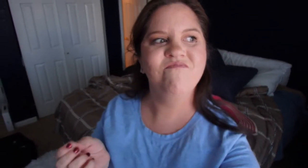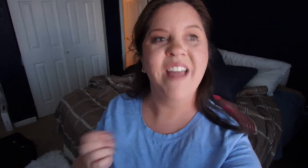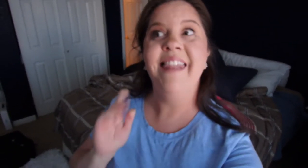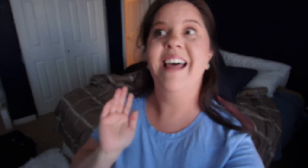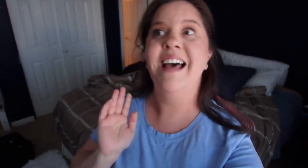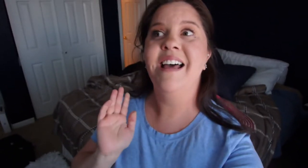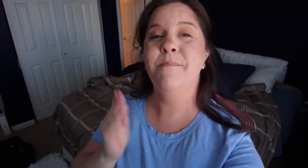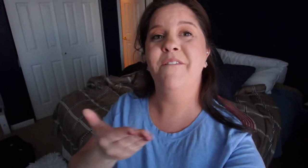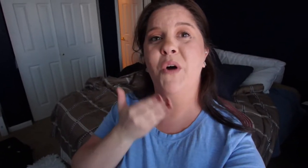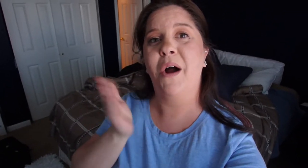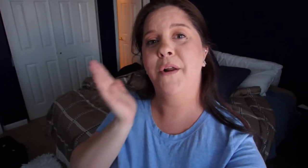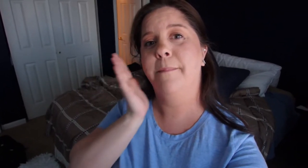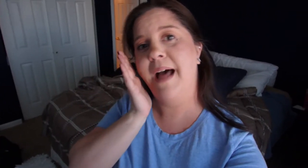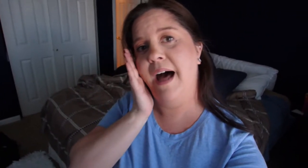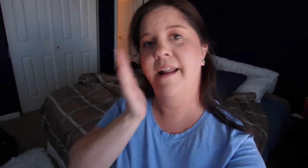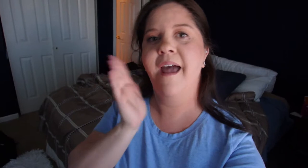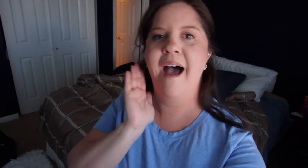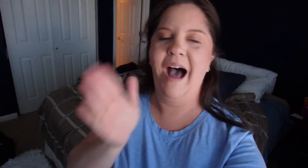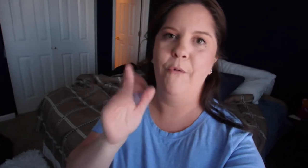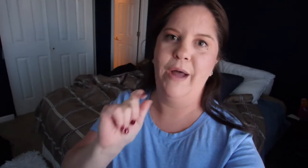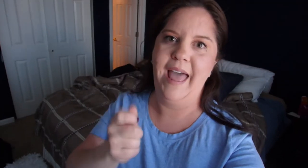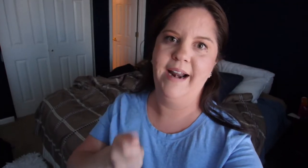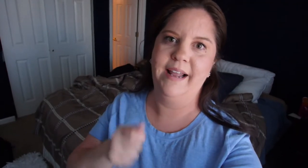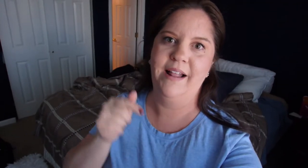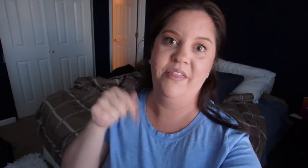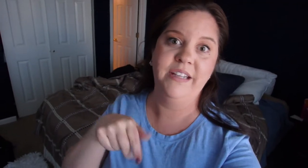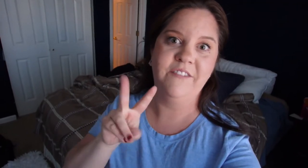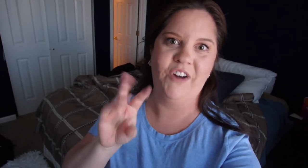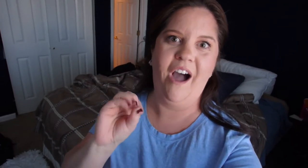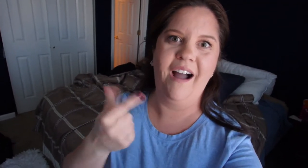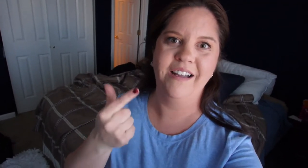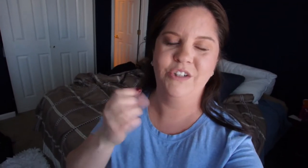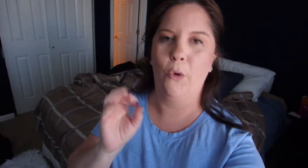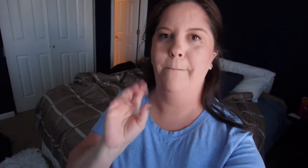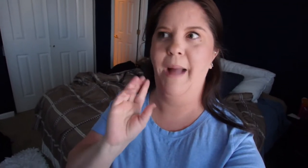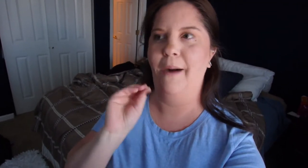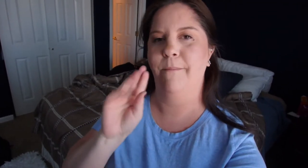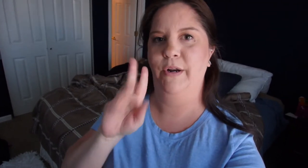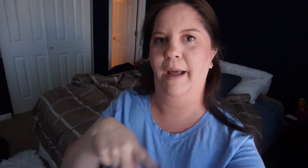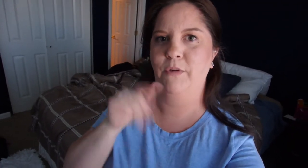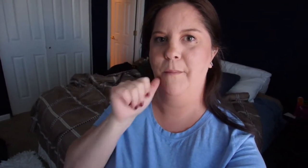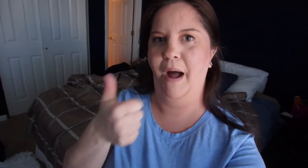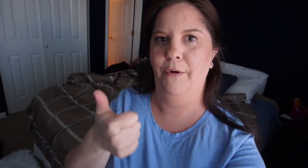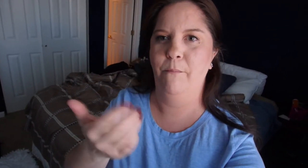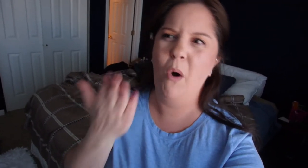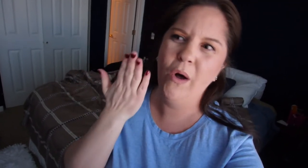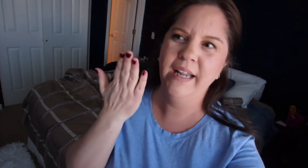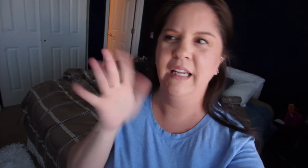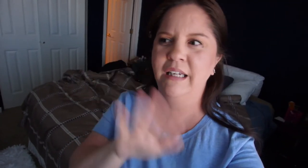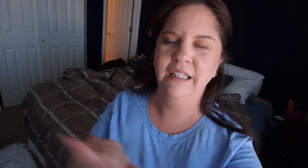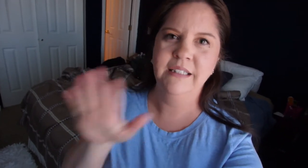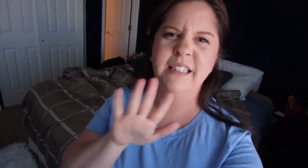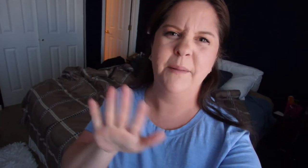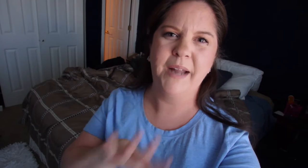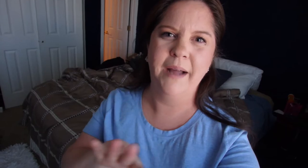Then before the bed I will edit this vlog, so I can put it up tomorrow morning